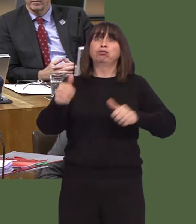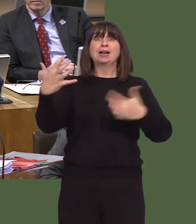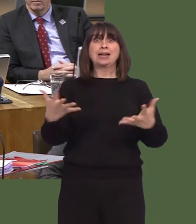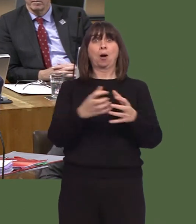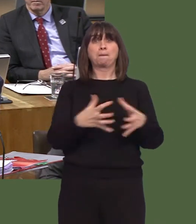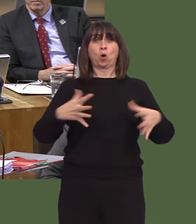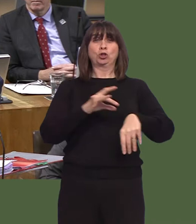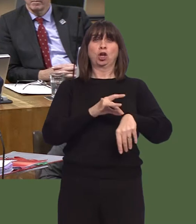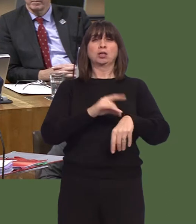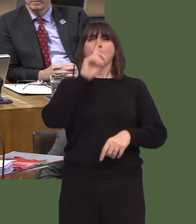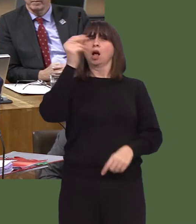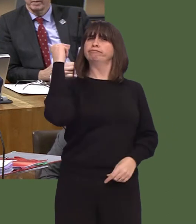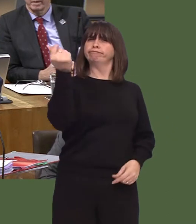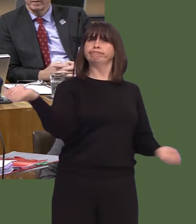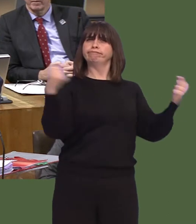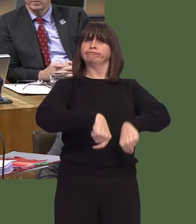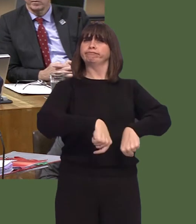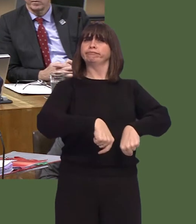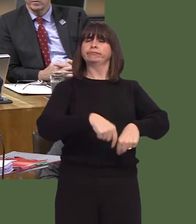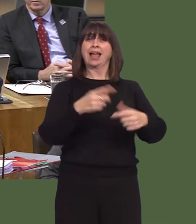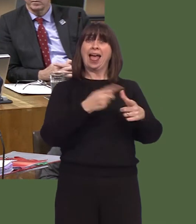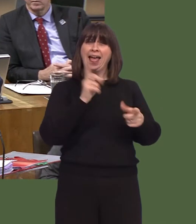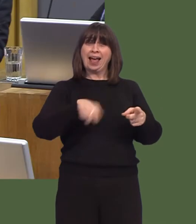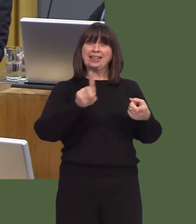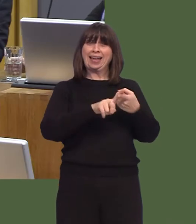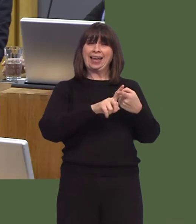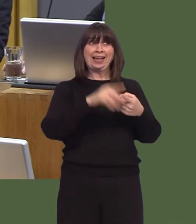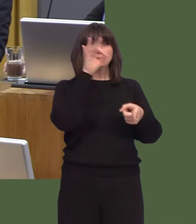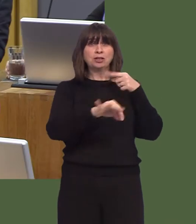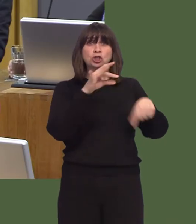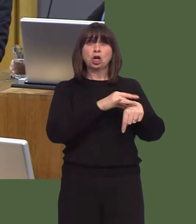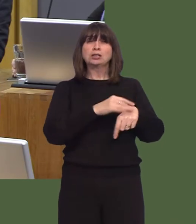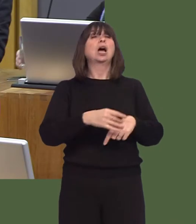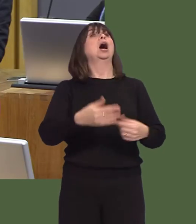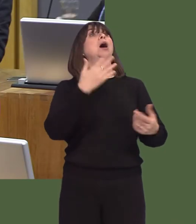You can't recruit doctors at the drop of a hat, particularly A&E specialists, and it's hugely important tható.